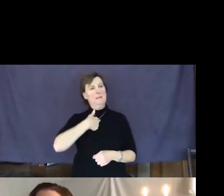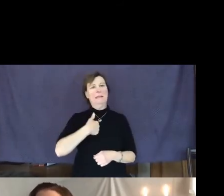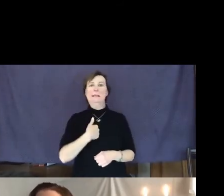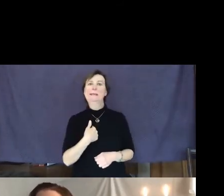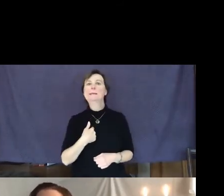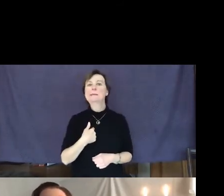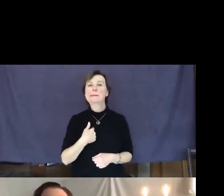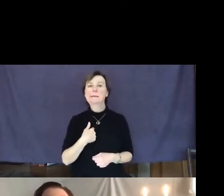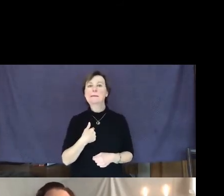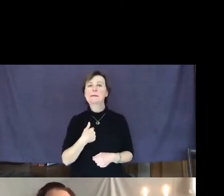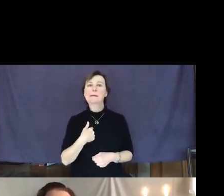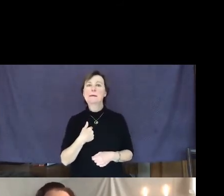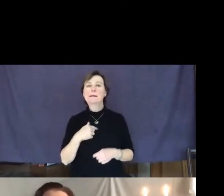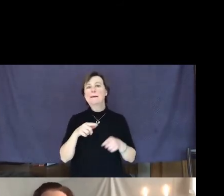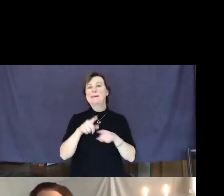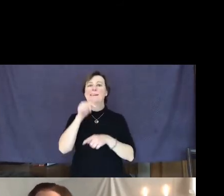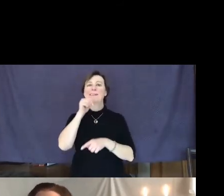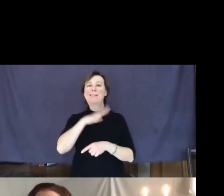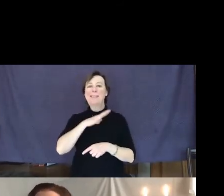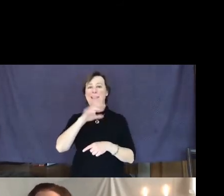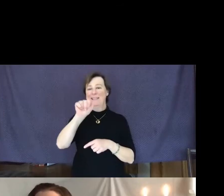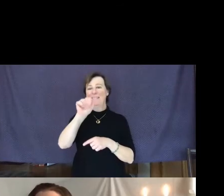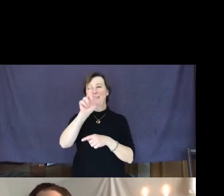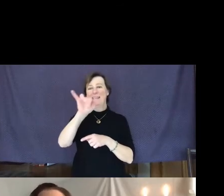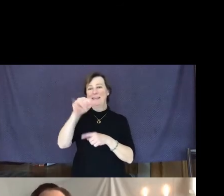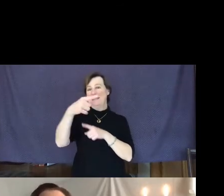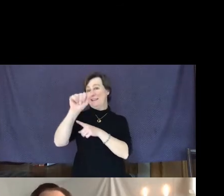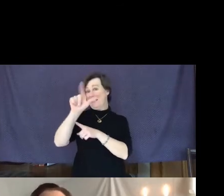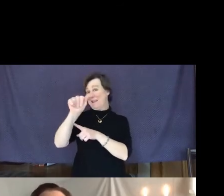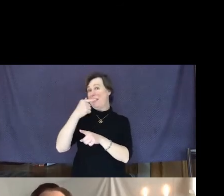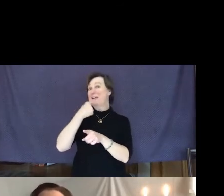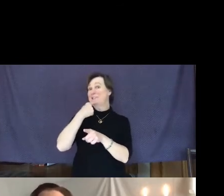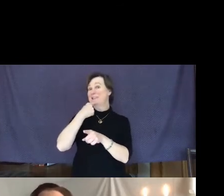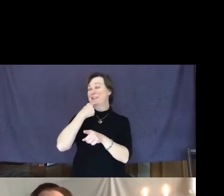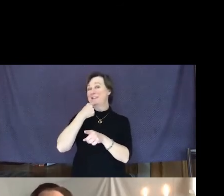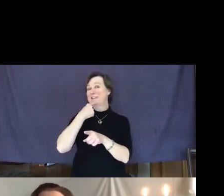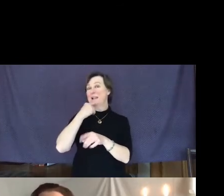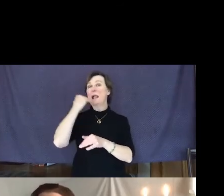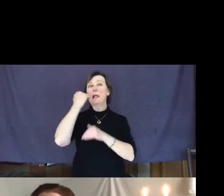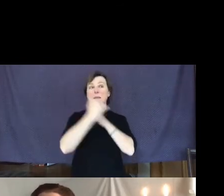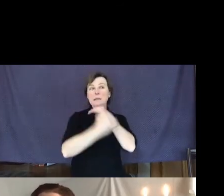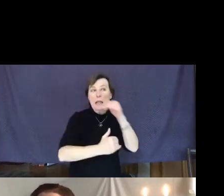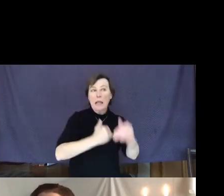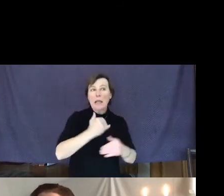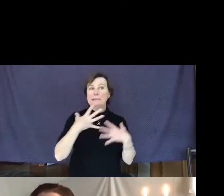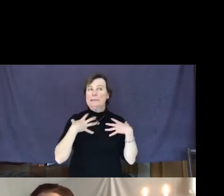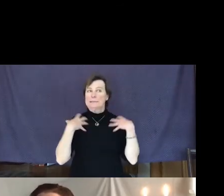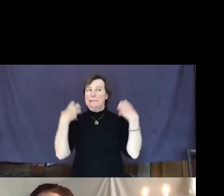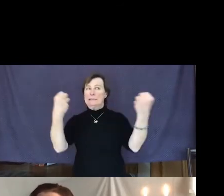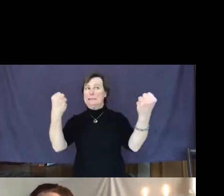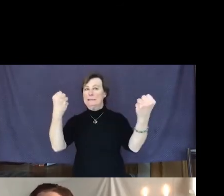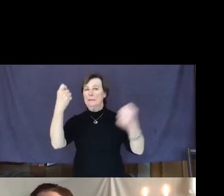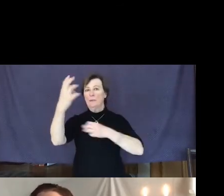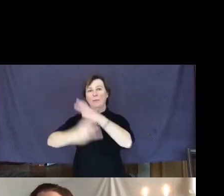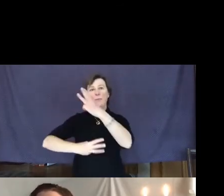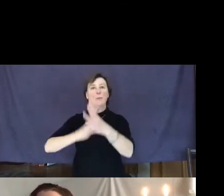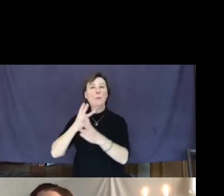As Lady Gaga says, "Kindness heals the world. It's what brings